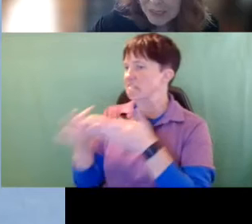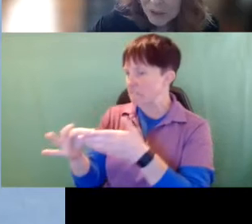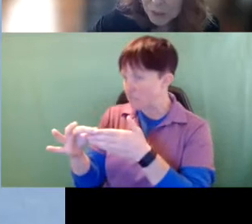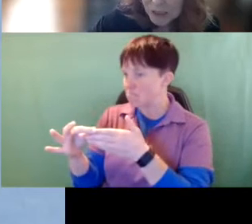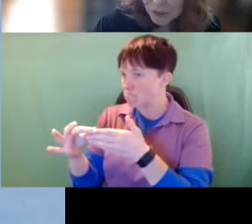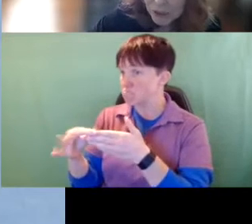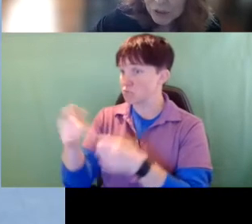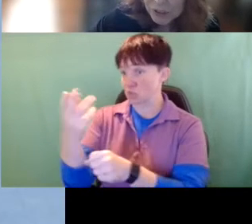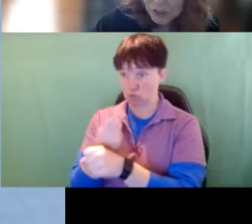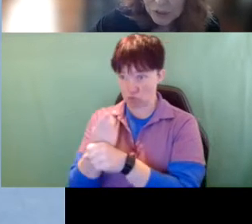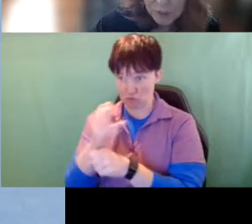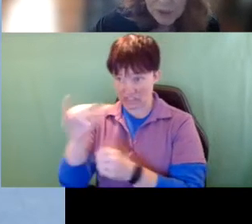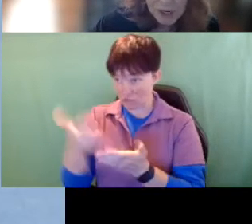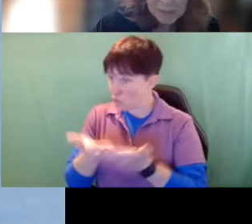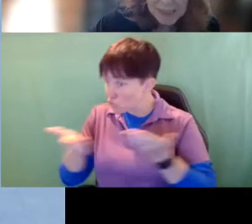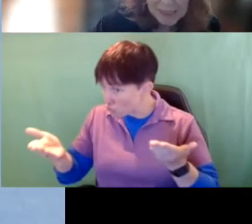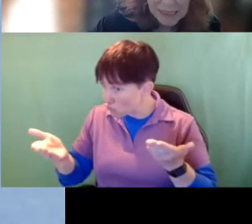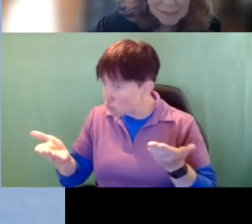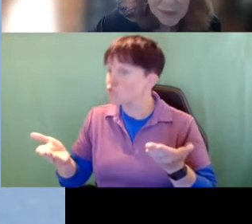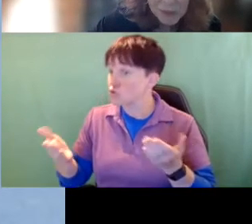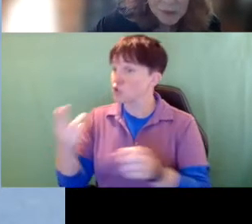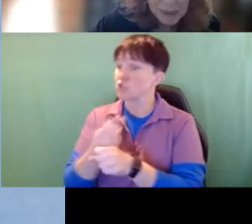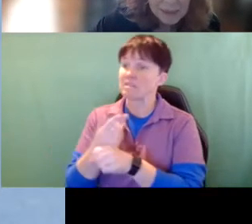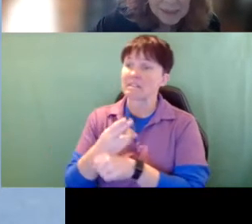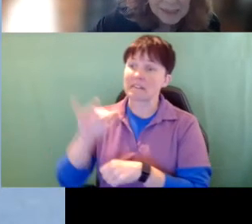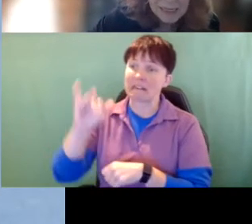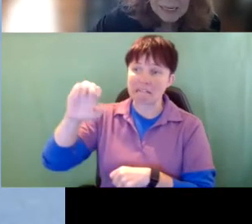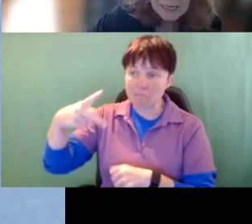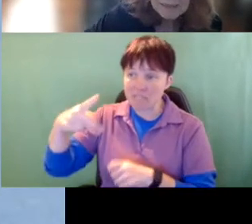it's a resource you can use with your IEP team or with parents